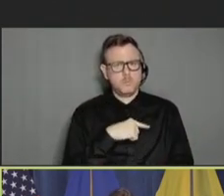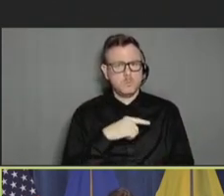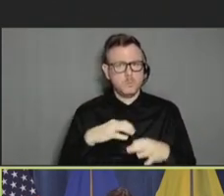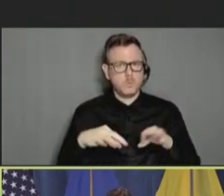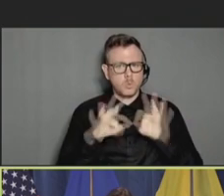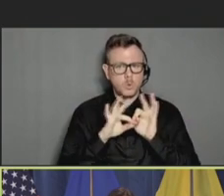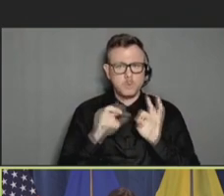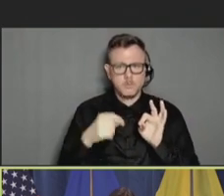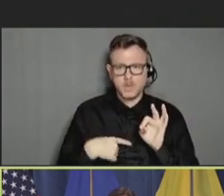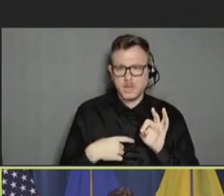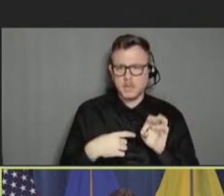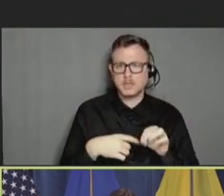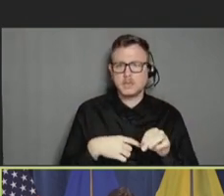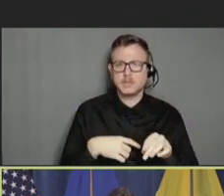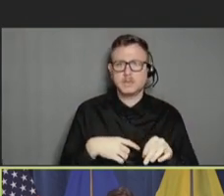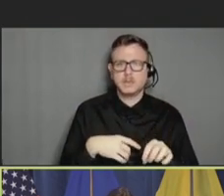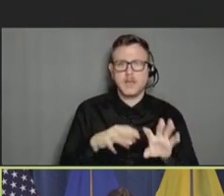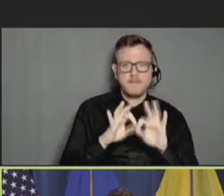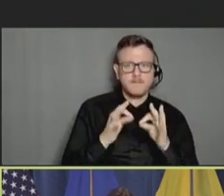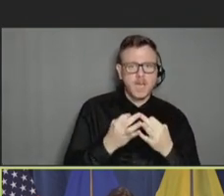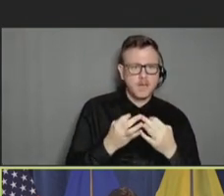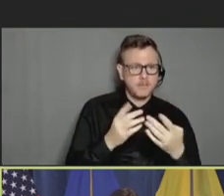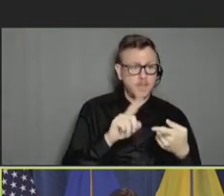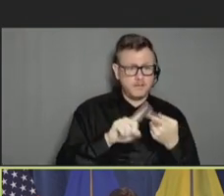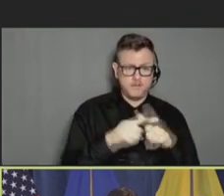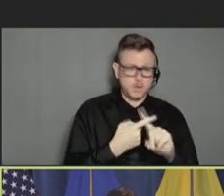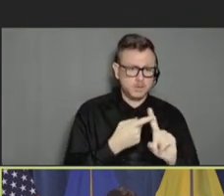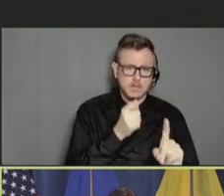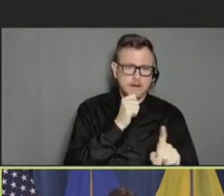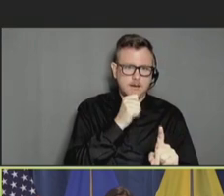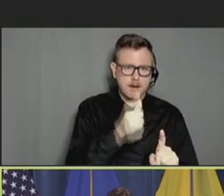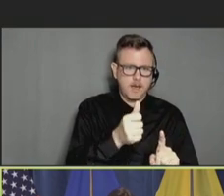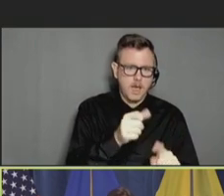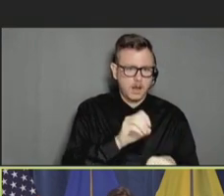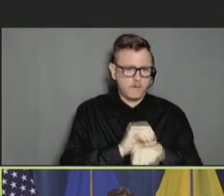And then family and friends were not as influential. Now, I don't know if the numbers would be